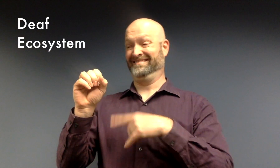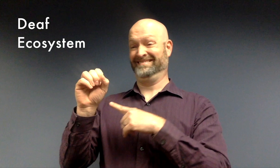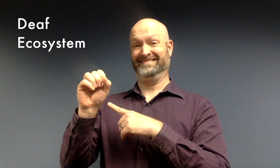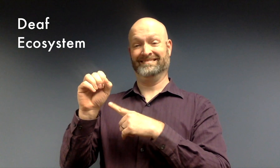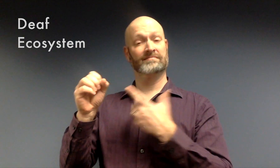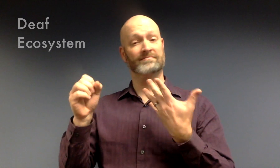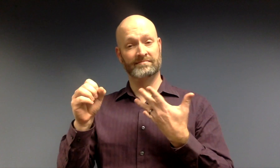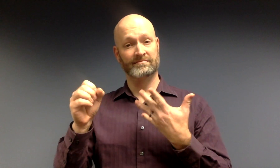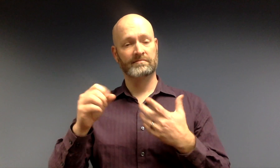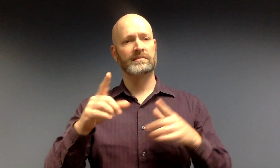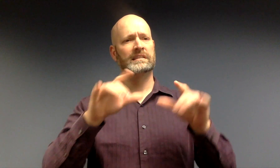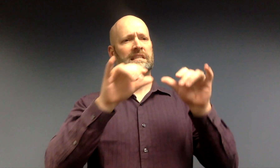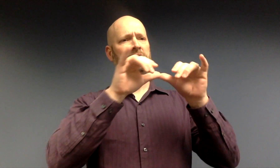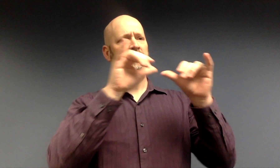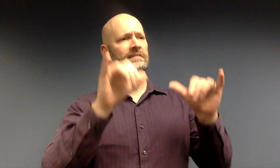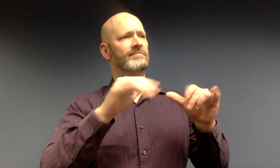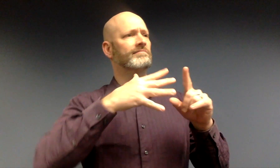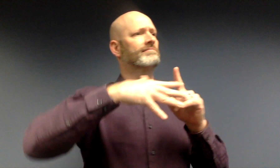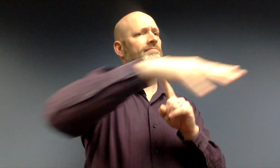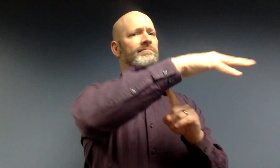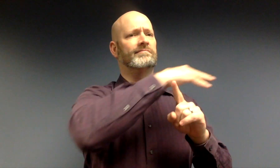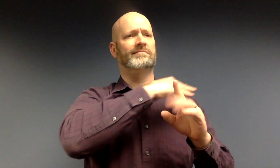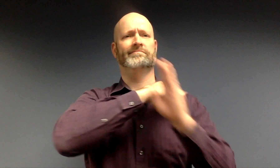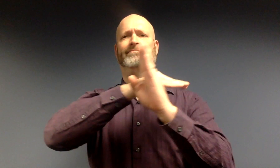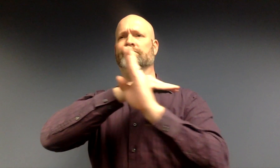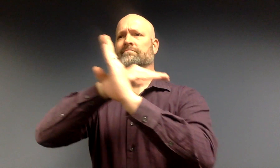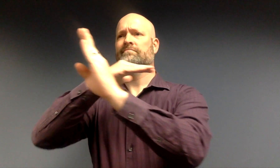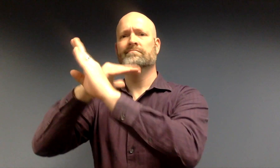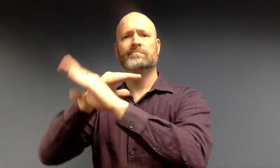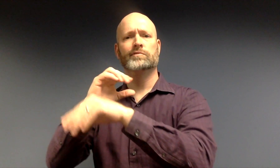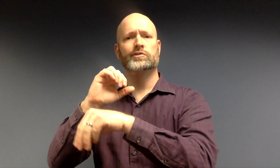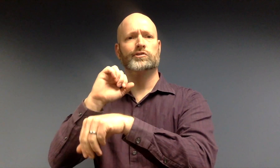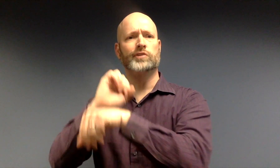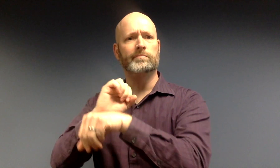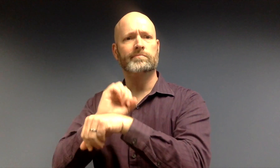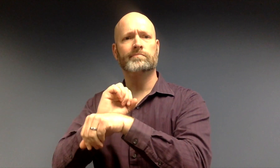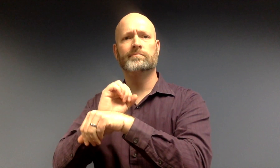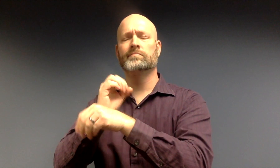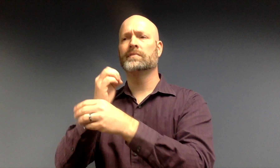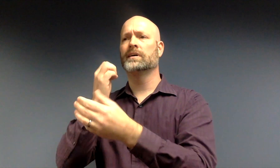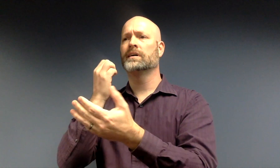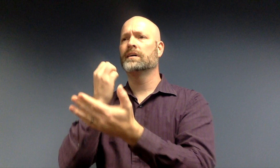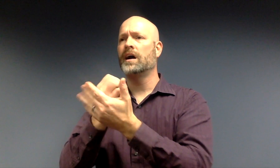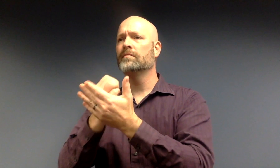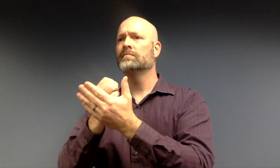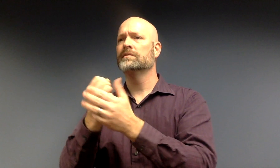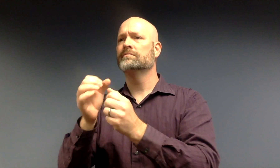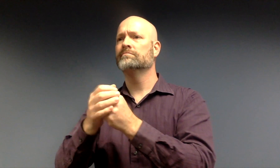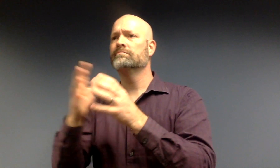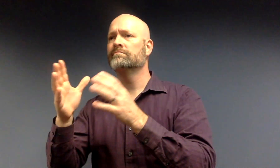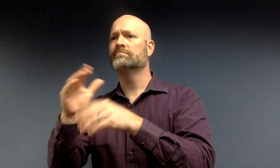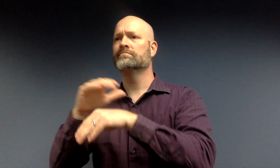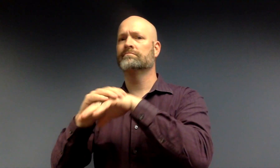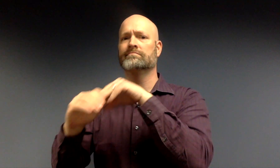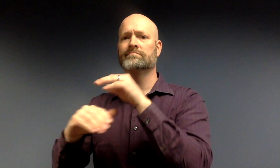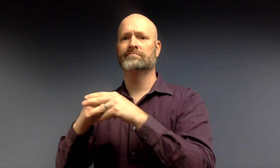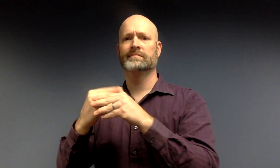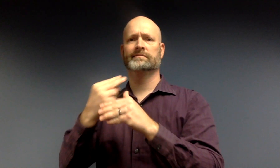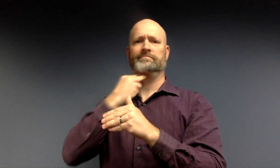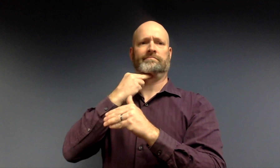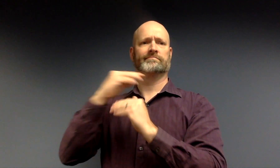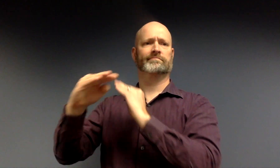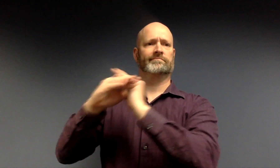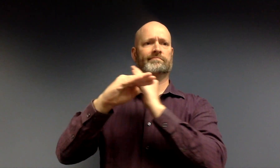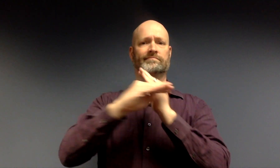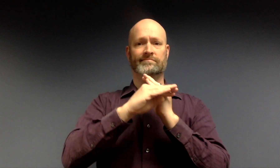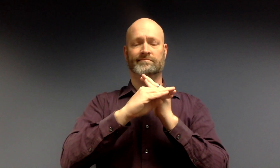This starts with acknowledging that Deaf and hard of hearing individuals experience systematic and societal barriers to jobs and economic sufficiency.